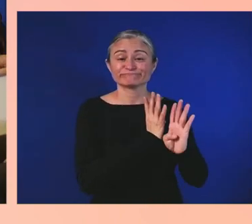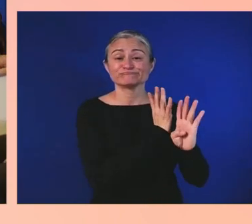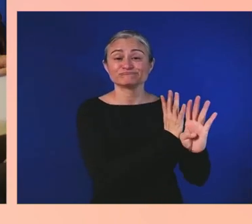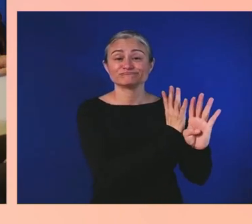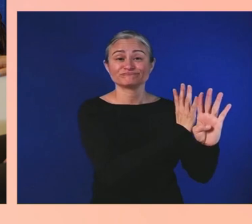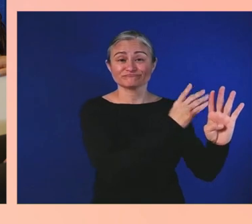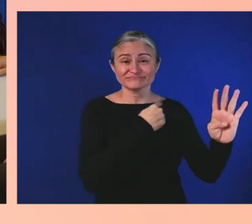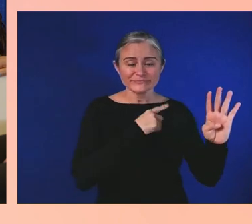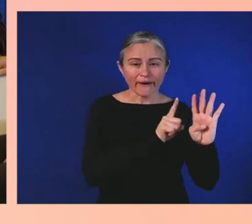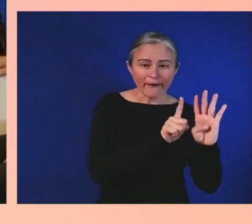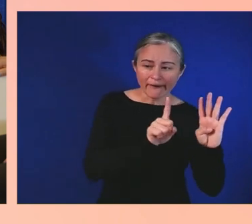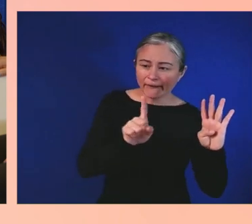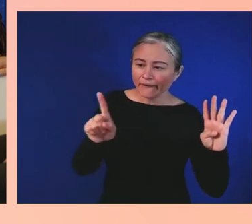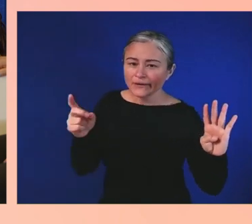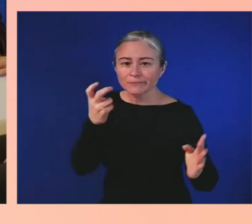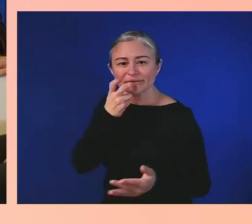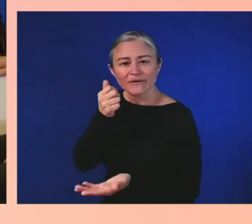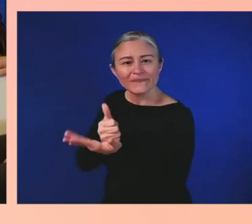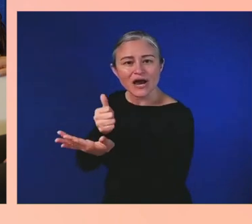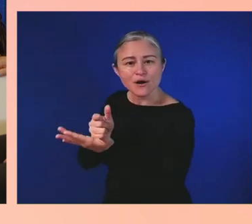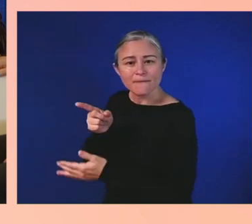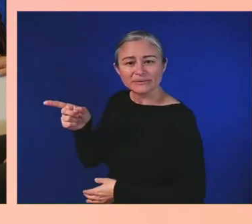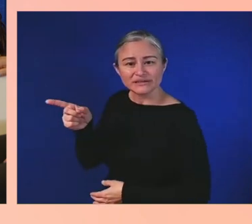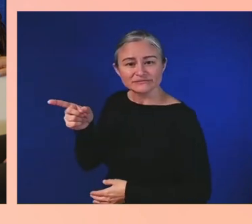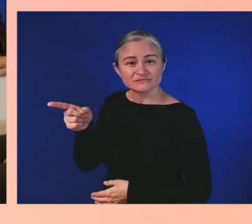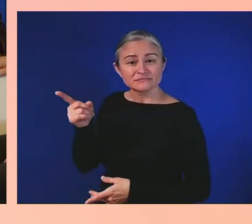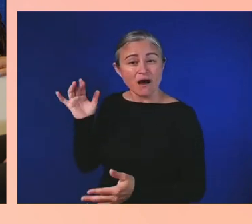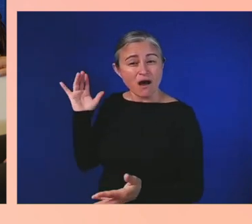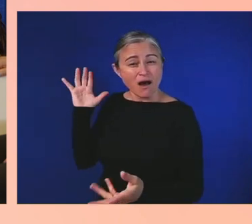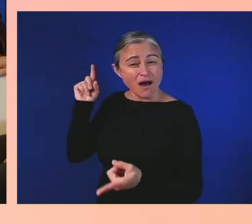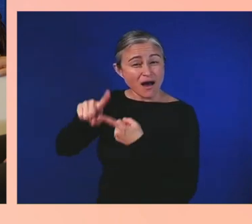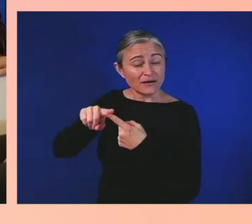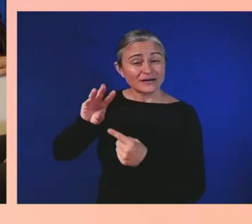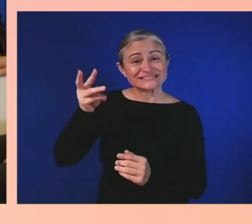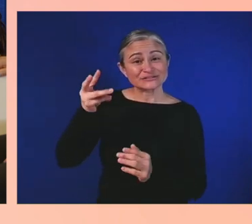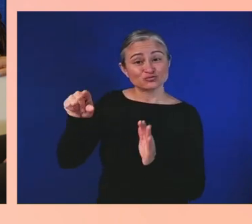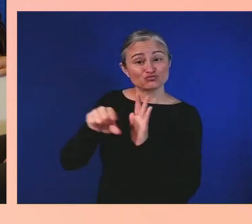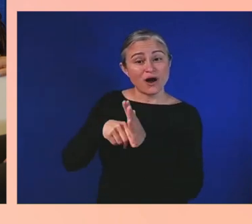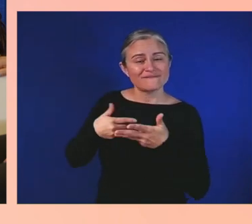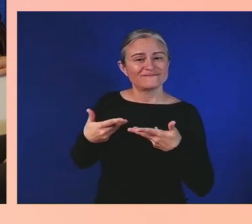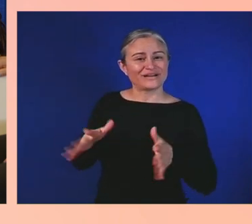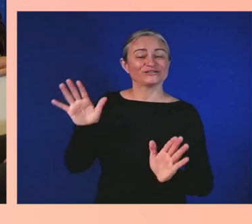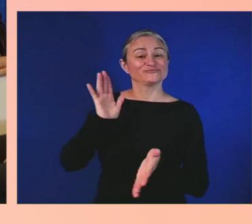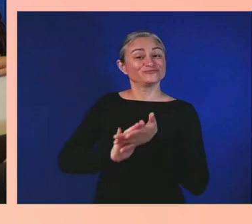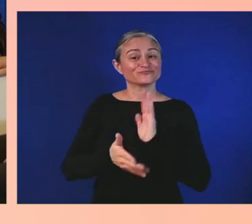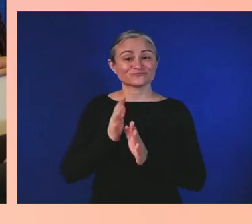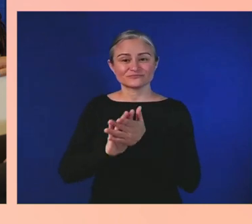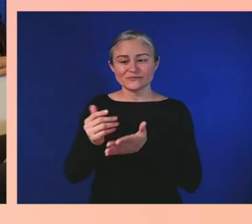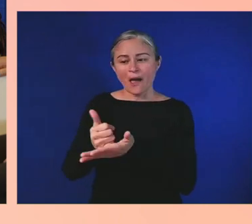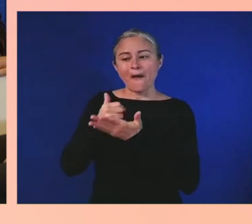They had helped me overcome my lisp. I'm sitting in class going through